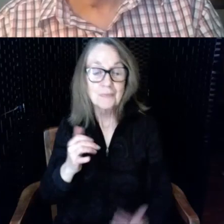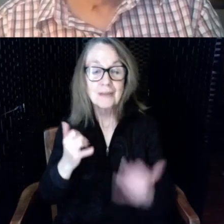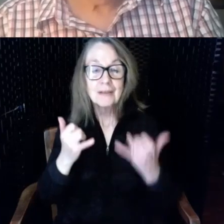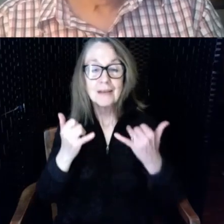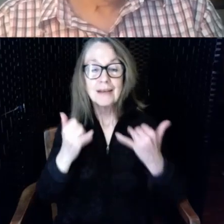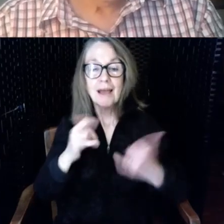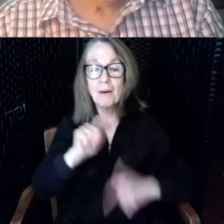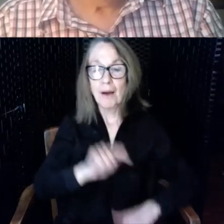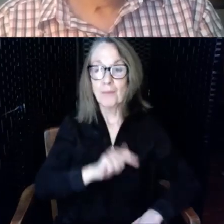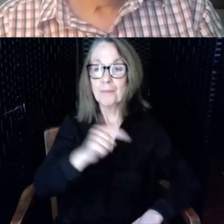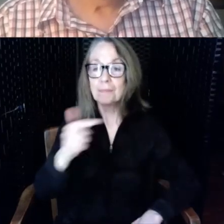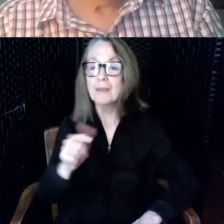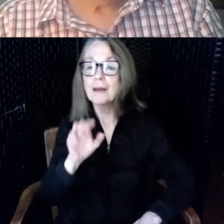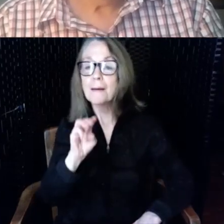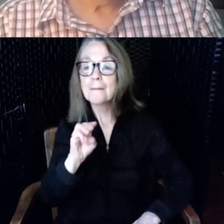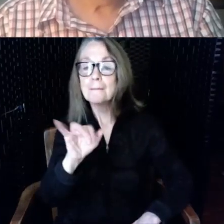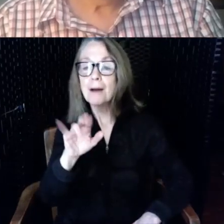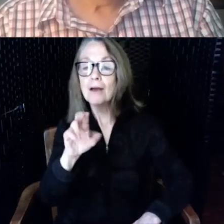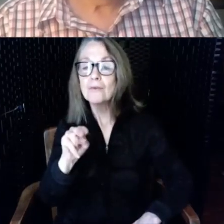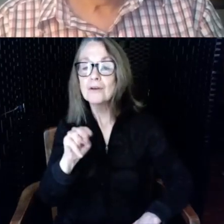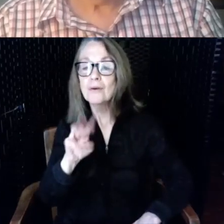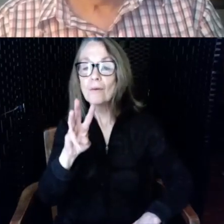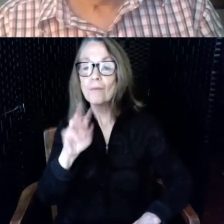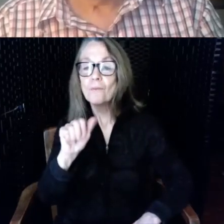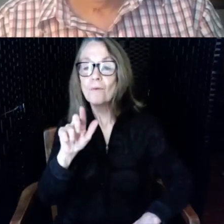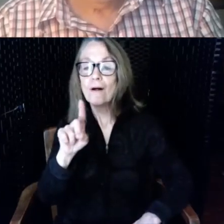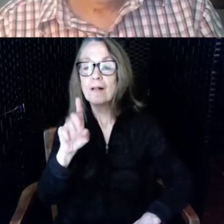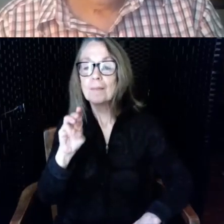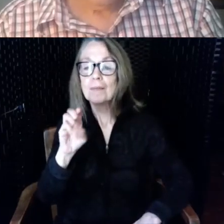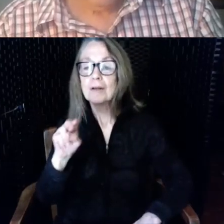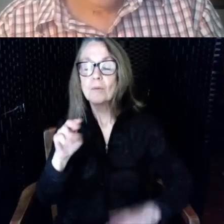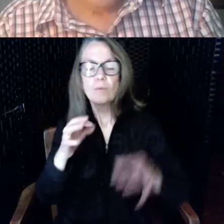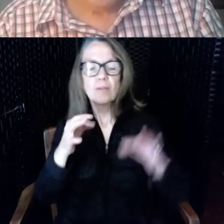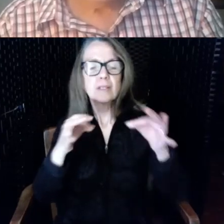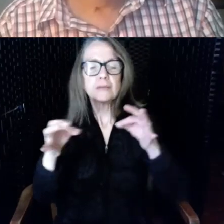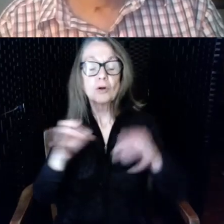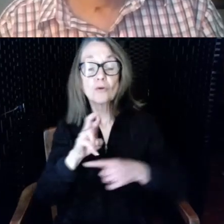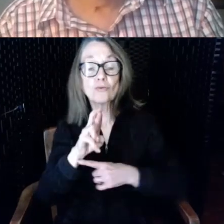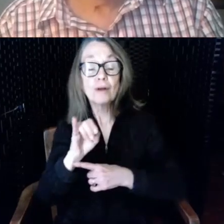will tell us about the Rhode Island hearing loop initiative Myron your turn